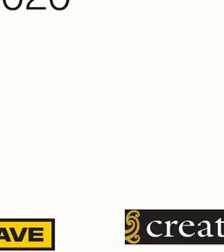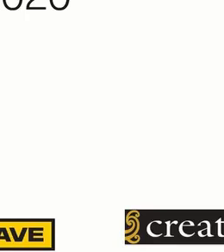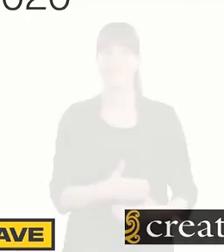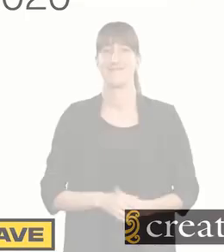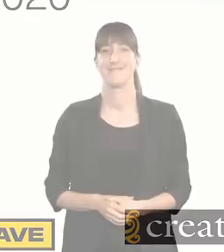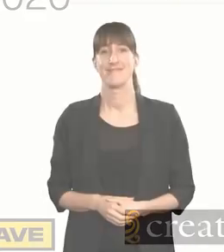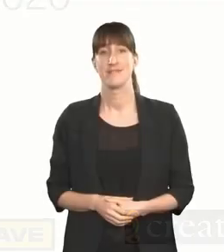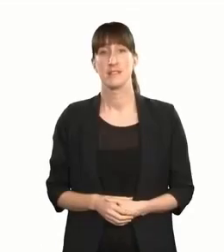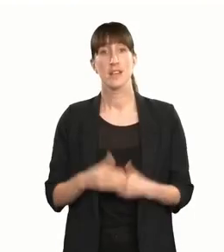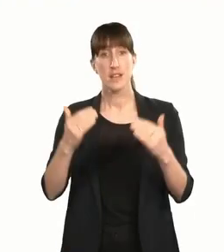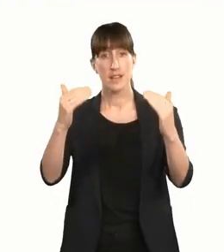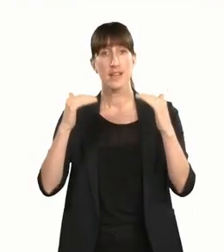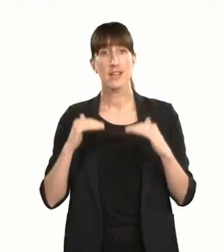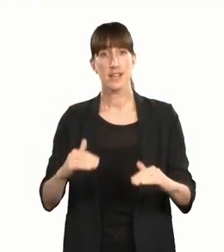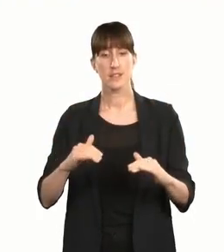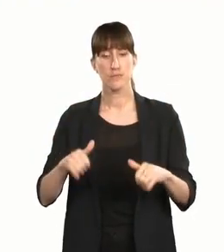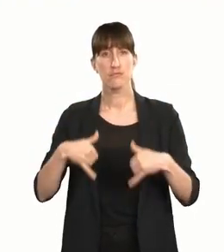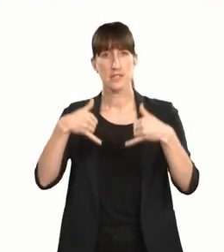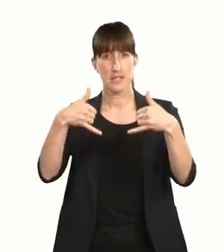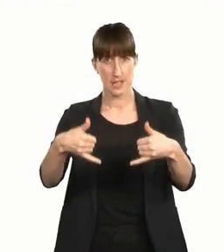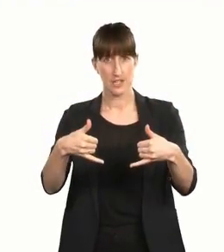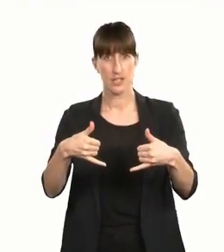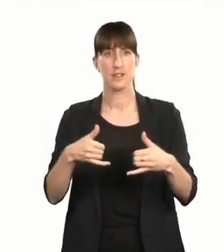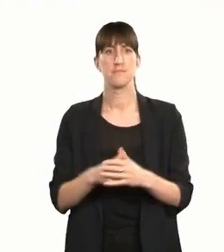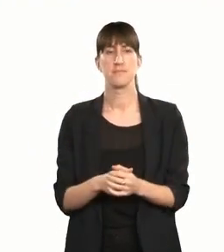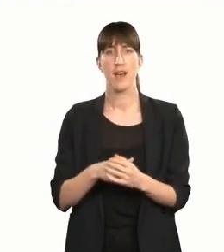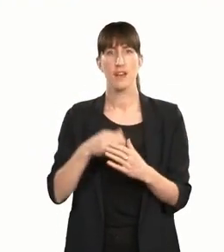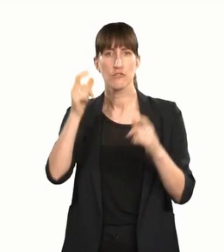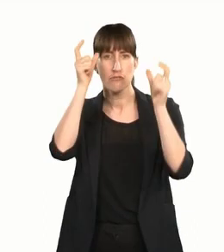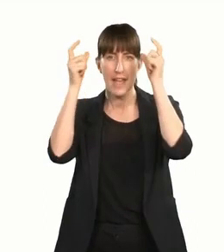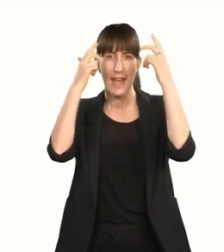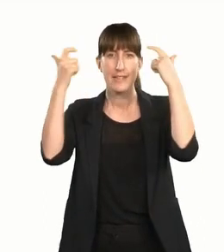The next presentation is the Arts Access Creative New Zealand Arts For All Award.